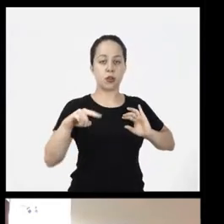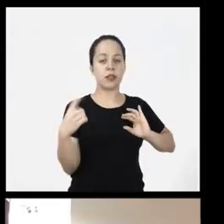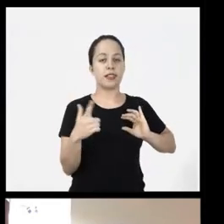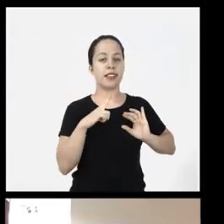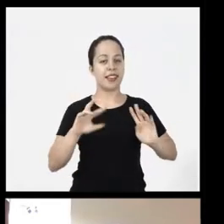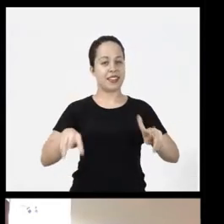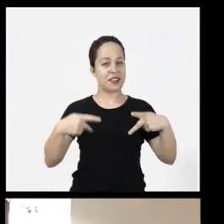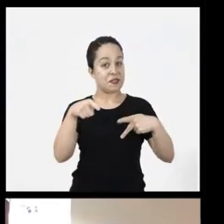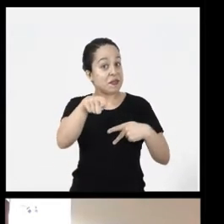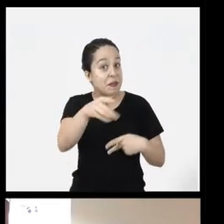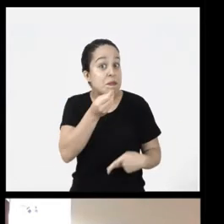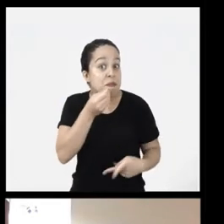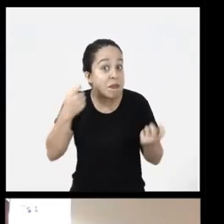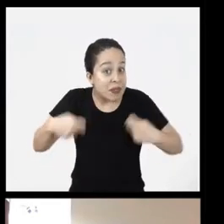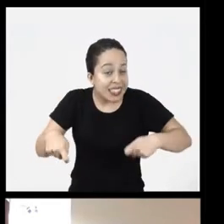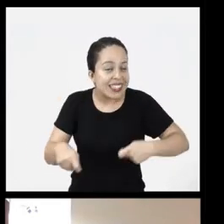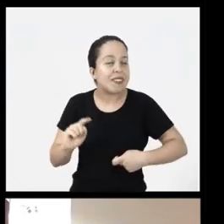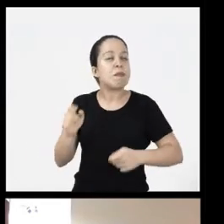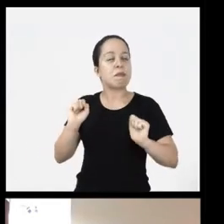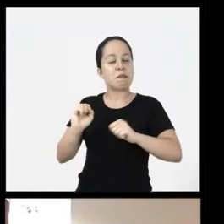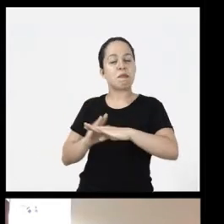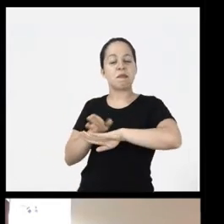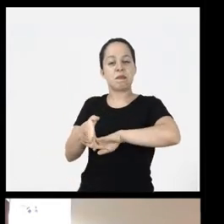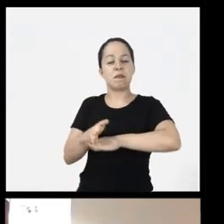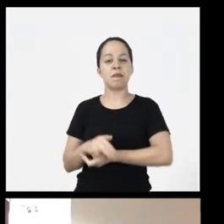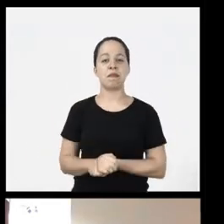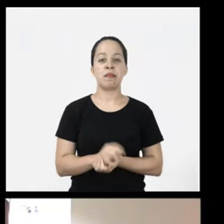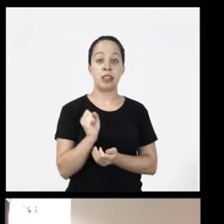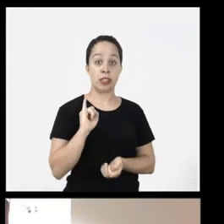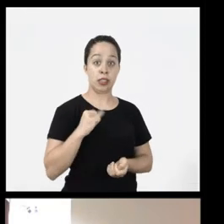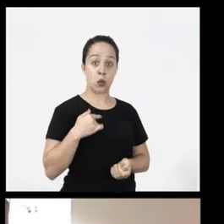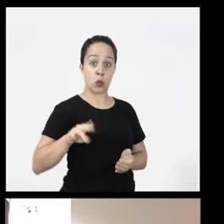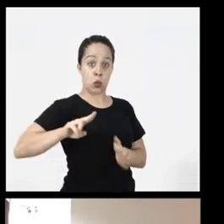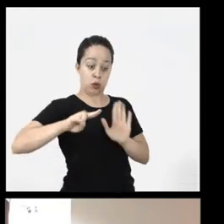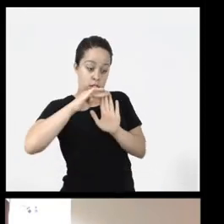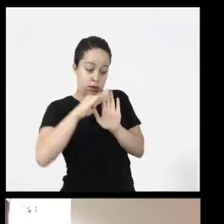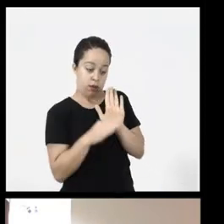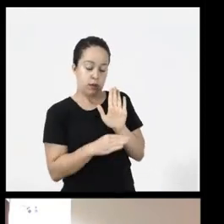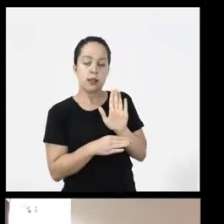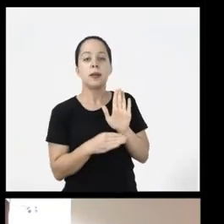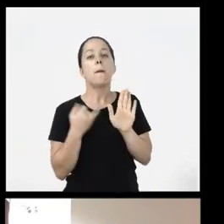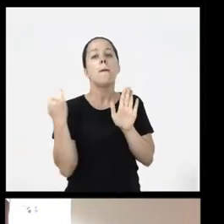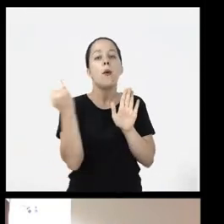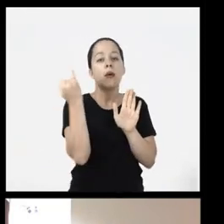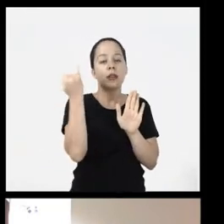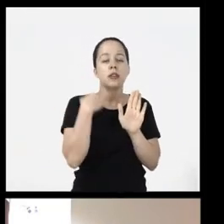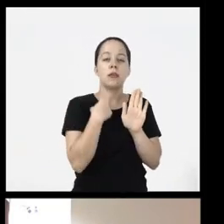there is the link there for you if you need it. When i use a list it is very important to use